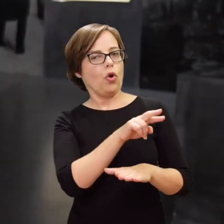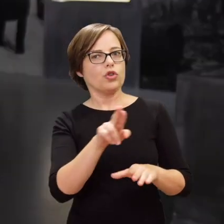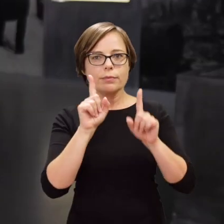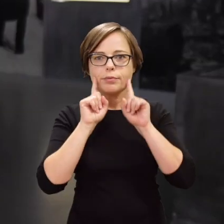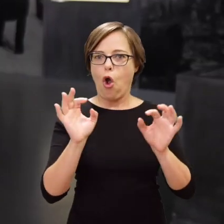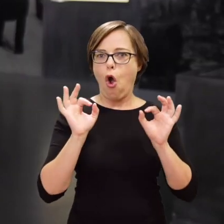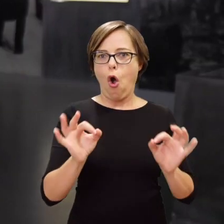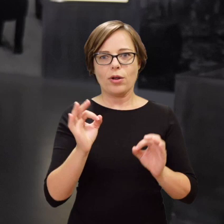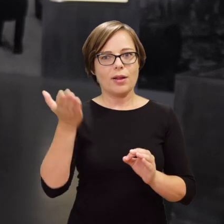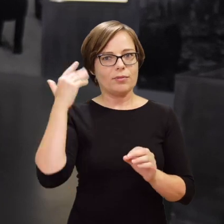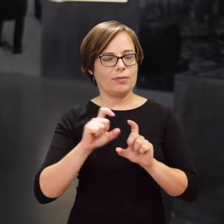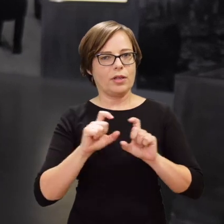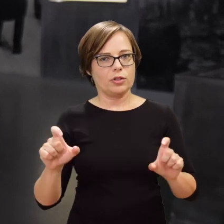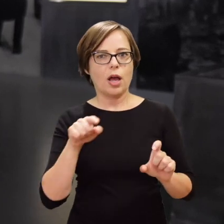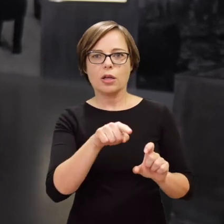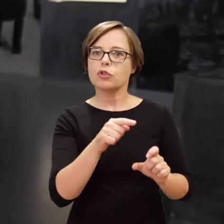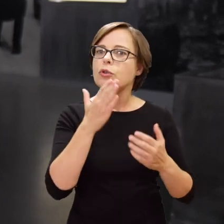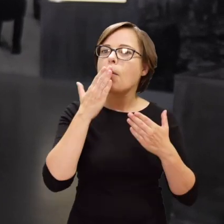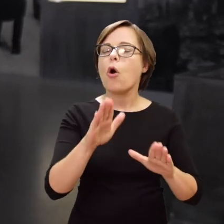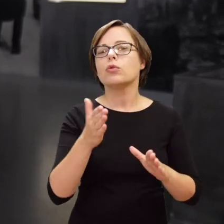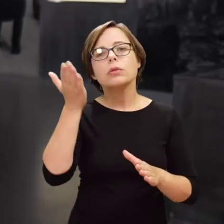which document the plight of the civilians inside the Warsaw ghetto.